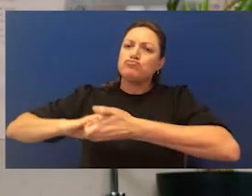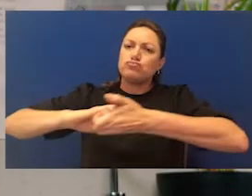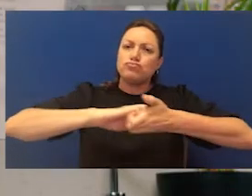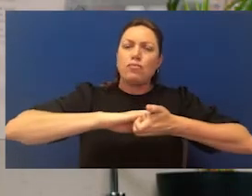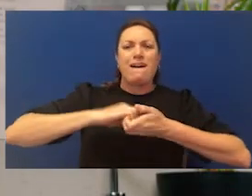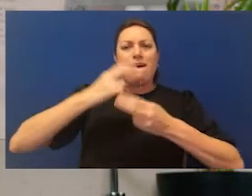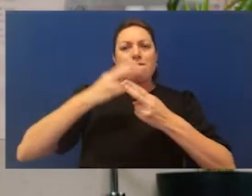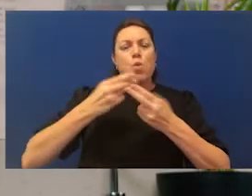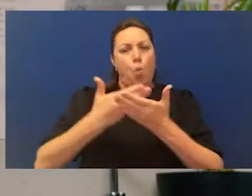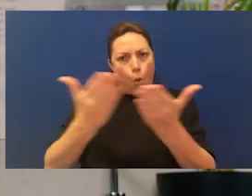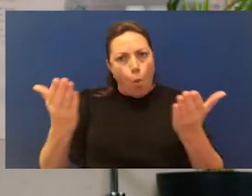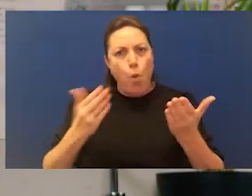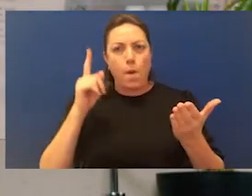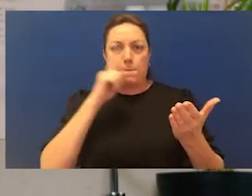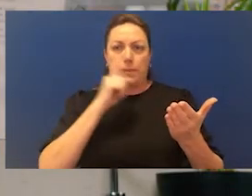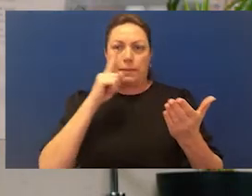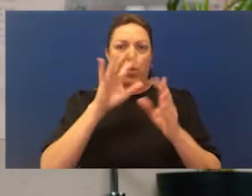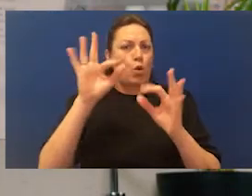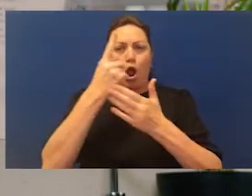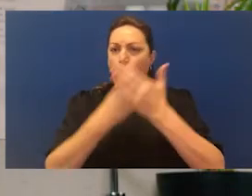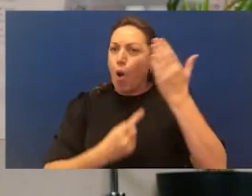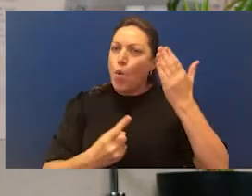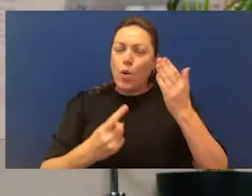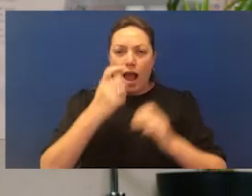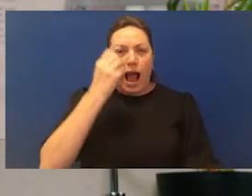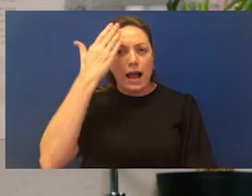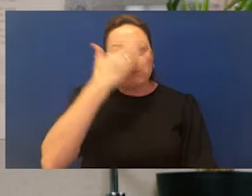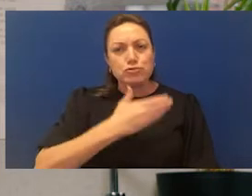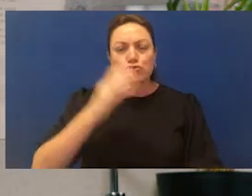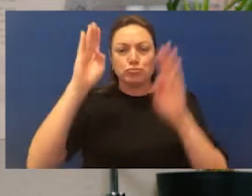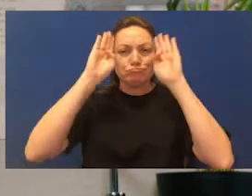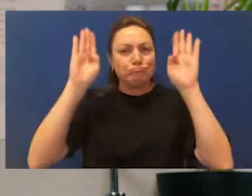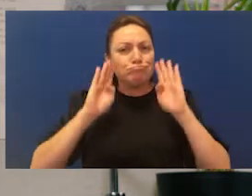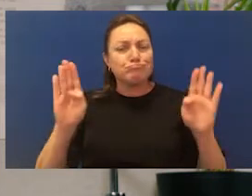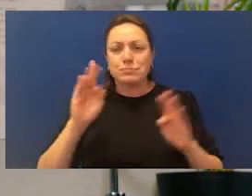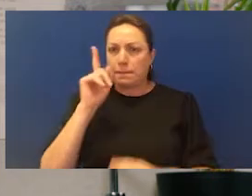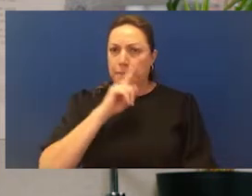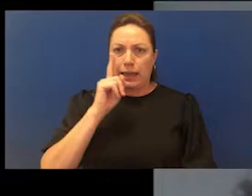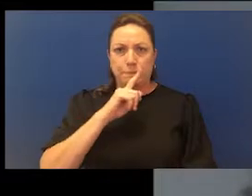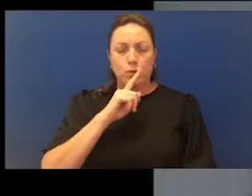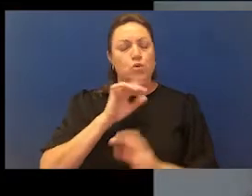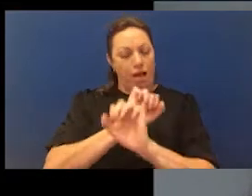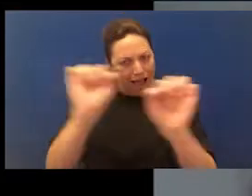up to Aboriginal people and Torres Strait Islander people. It's the responsibility of all of us. It's about